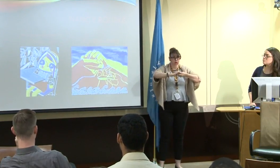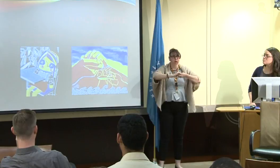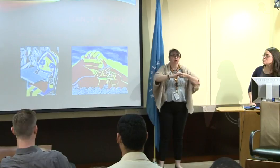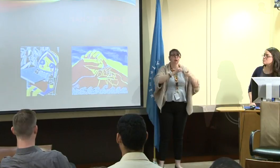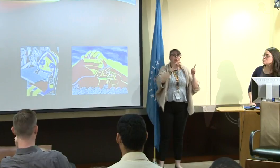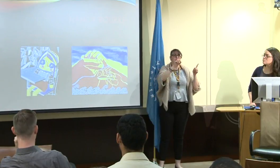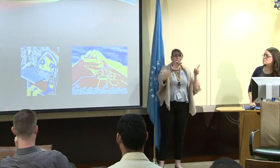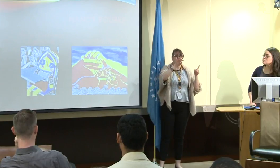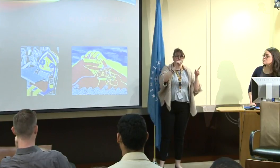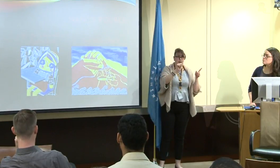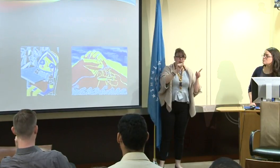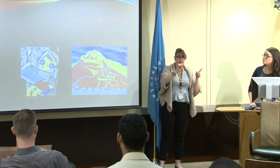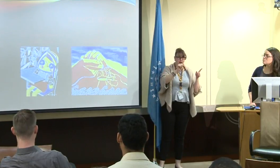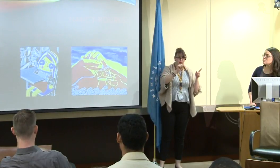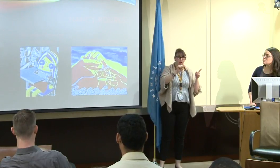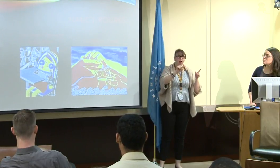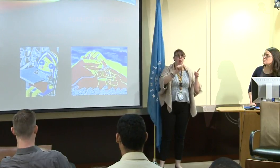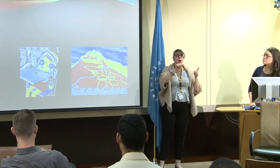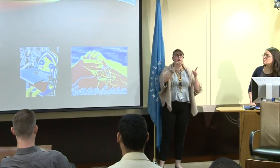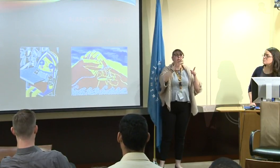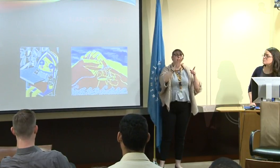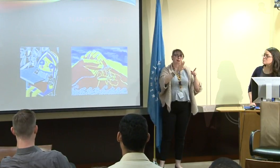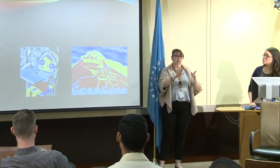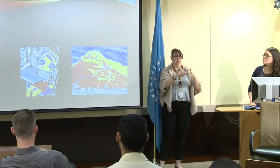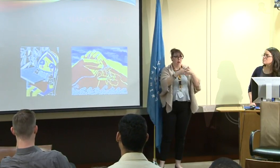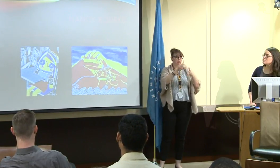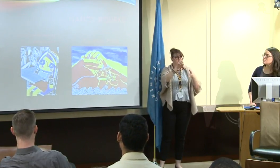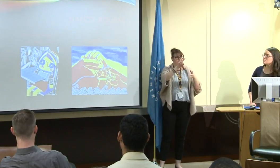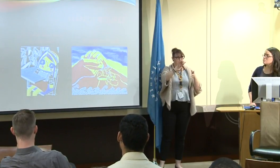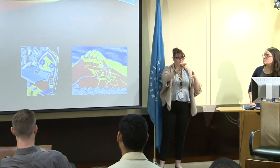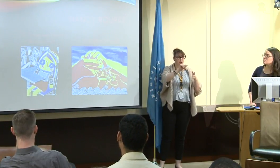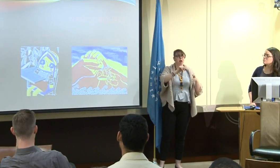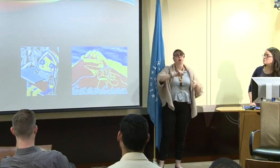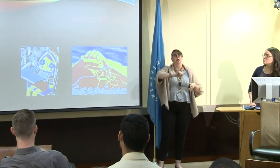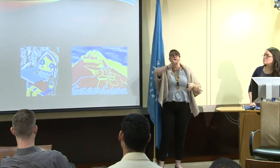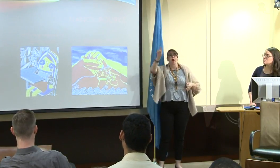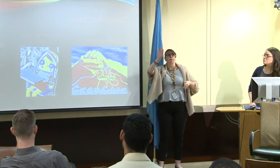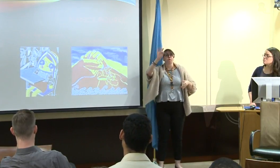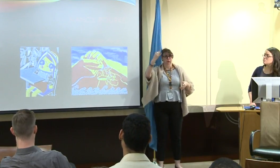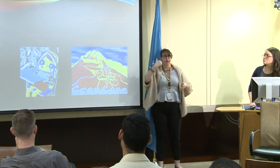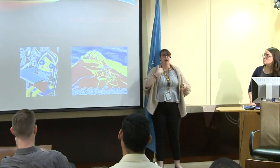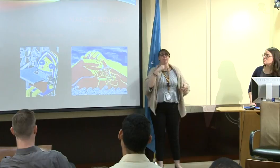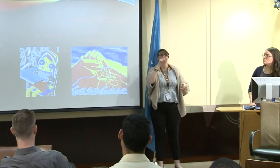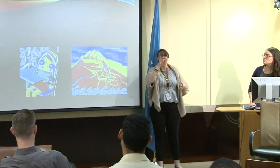And Coalition Peak is a concept about De'VIA.